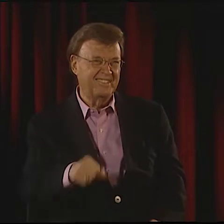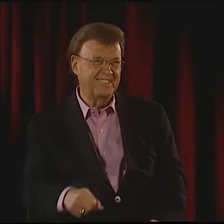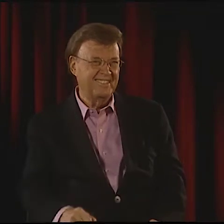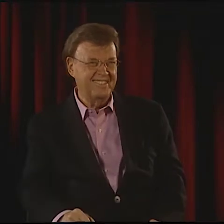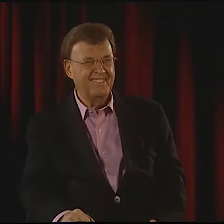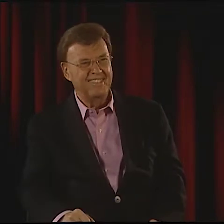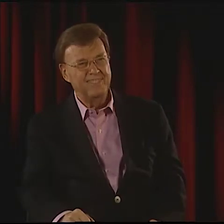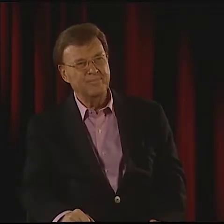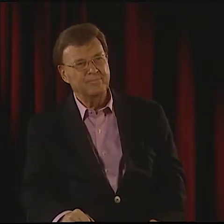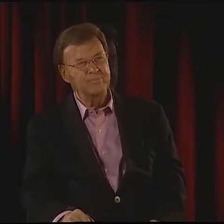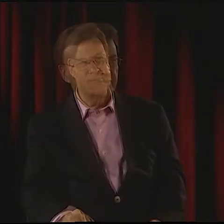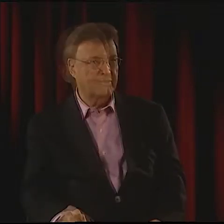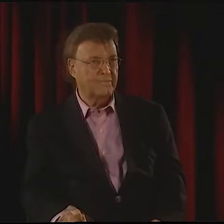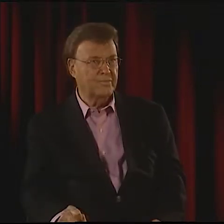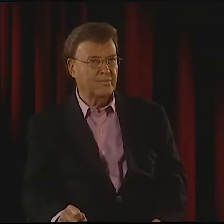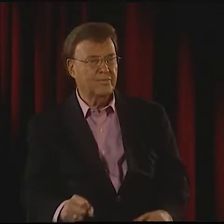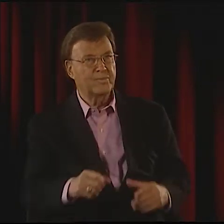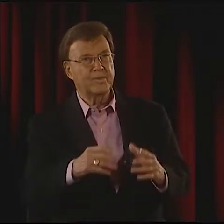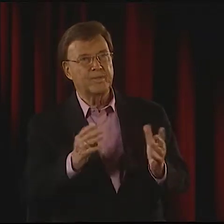YEAH, THE STORY BEHIND IT, TRUE.